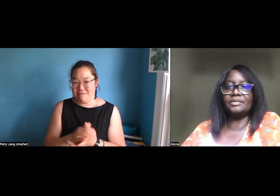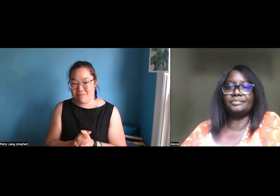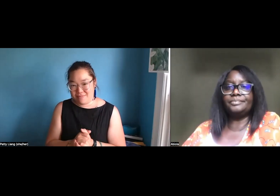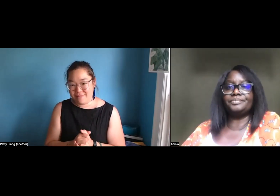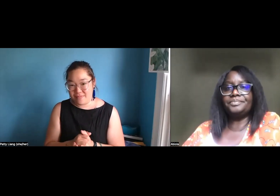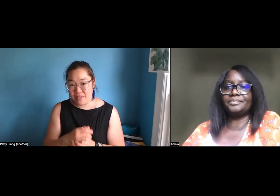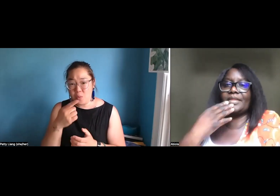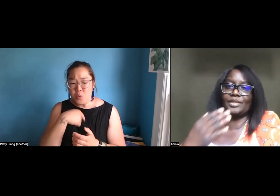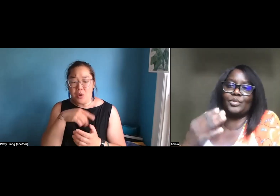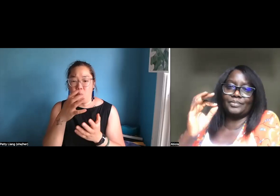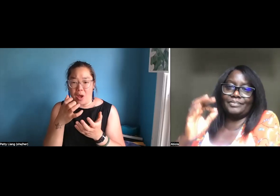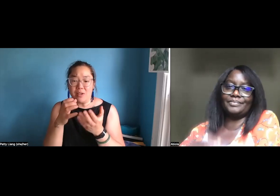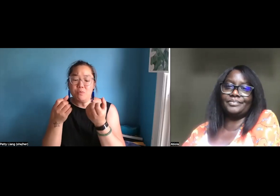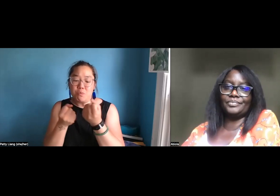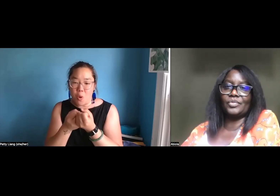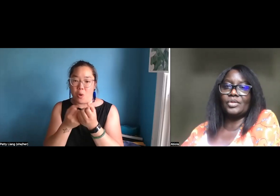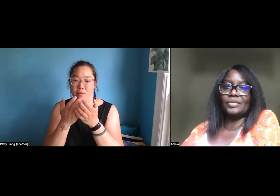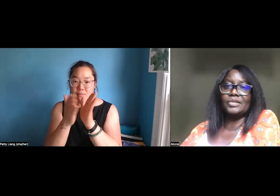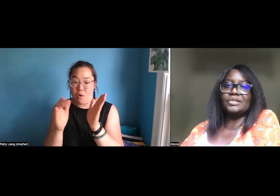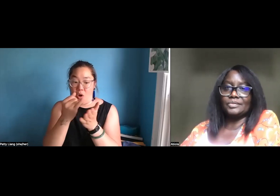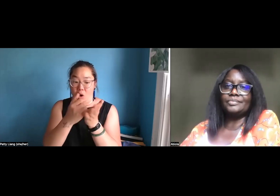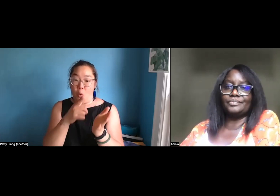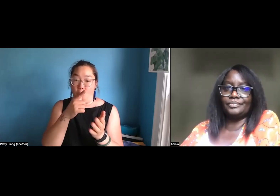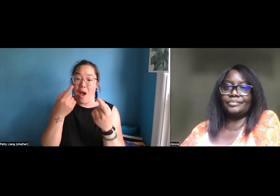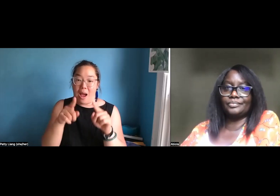but the island my I am Deaf , but my art is not related to deafness.